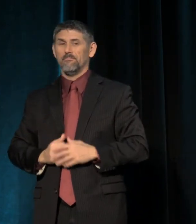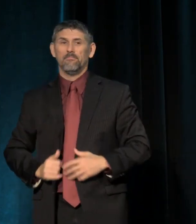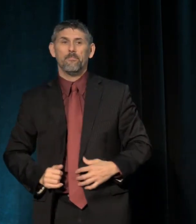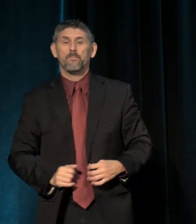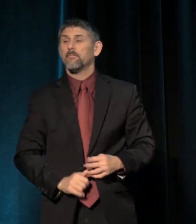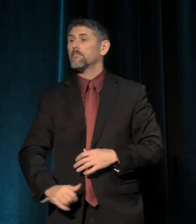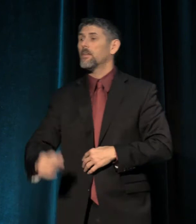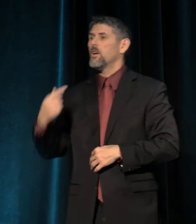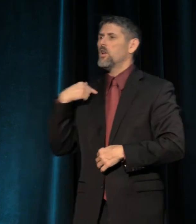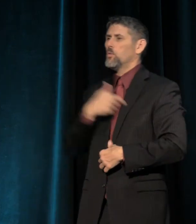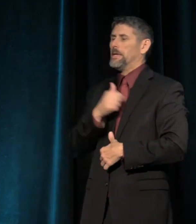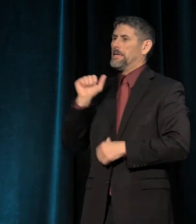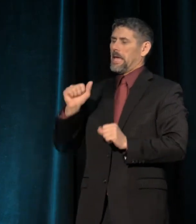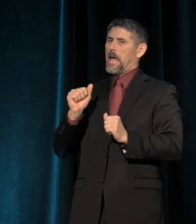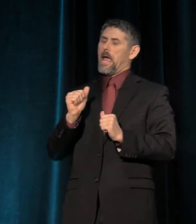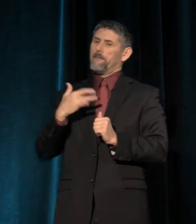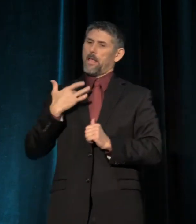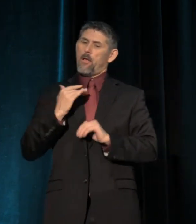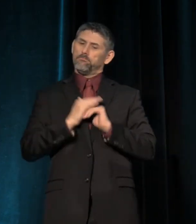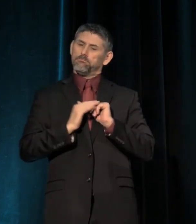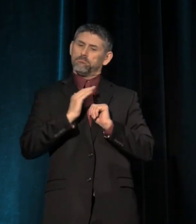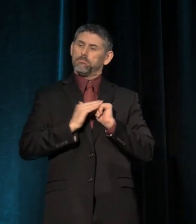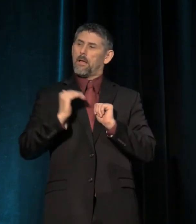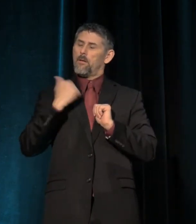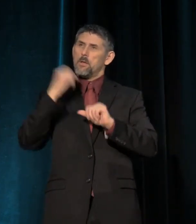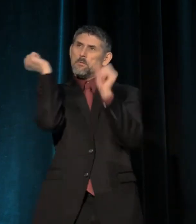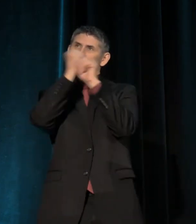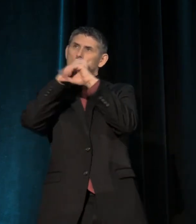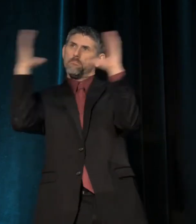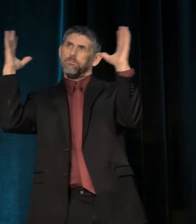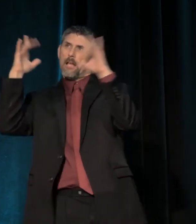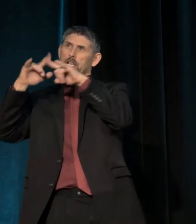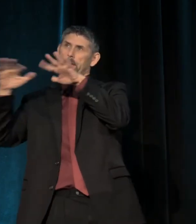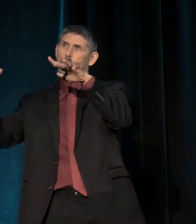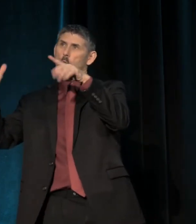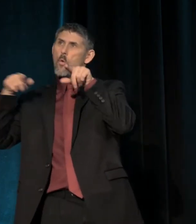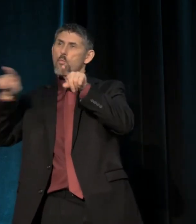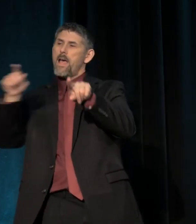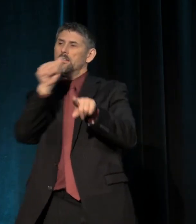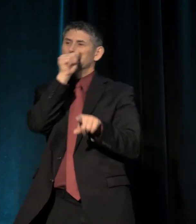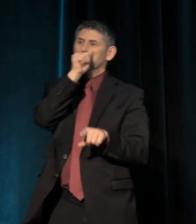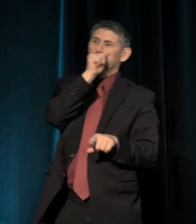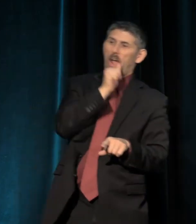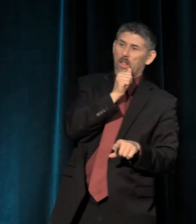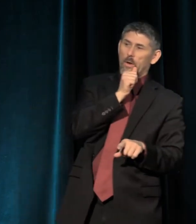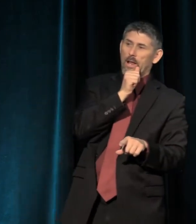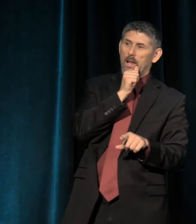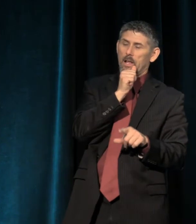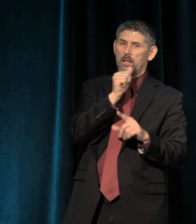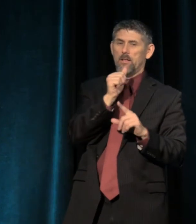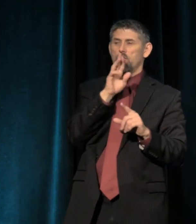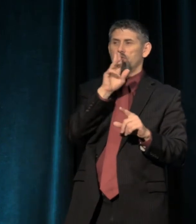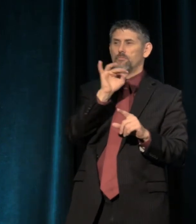And so we can comfort ourselves with a picture of diversity while tolerating the reality of rising inequality